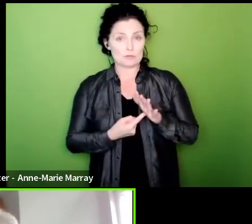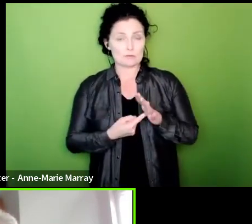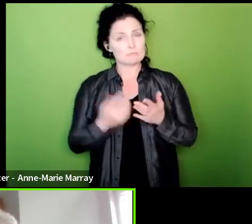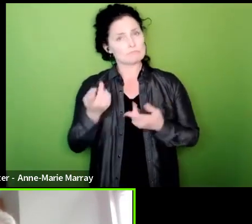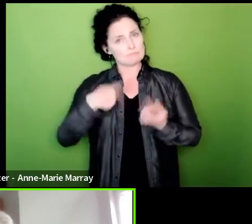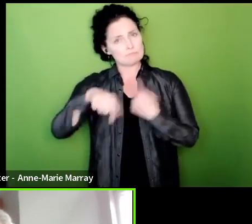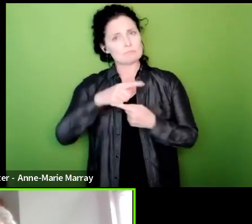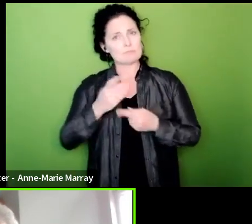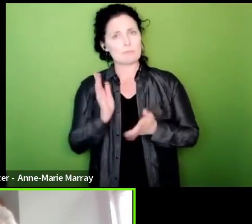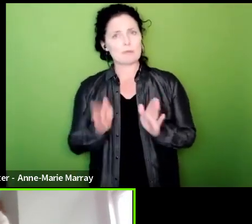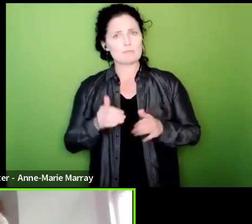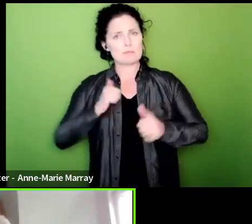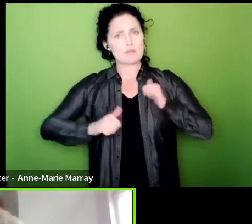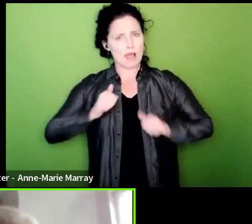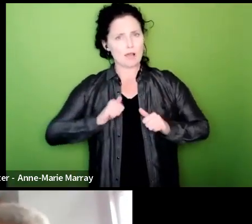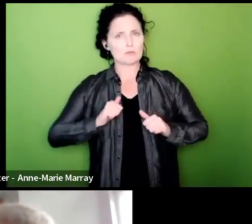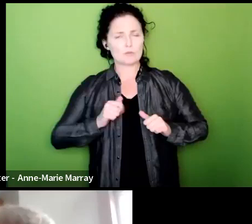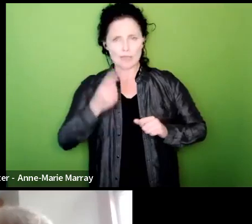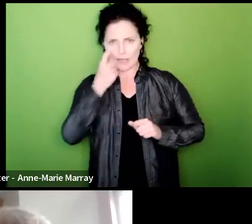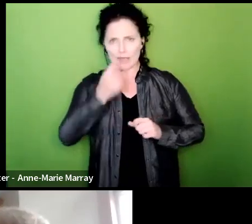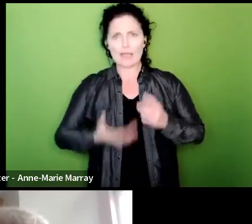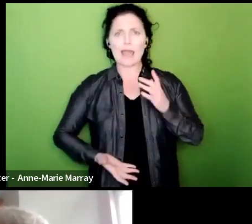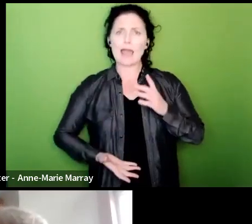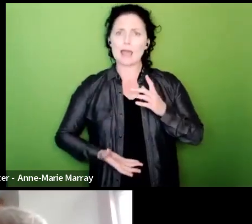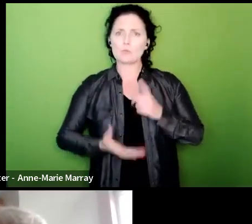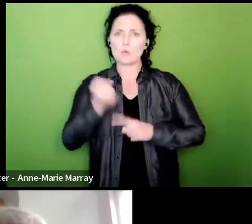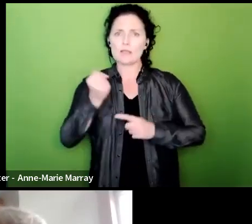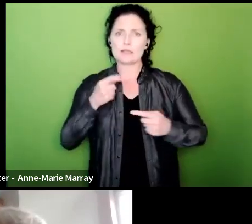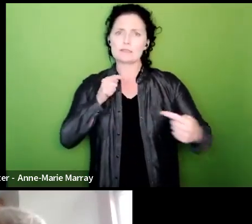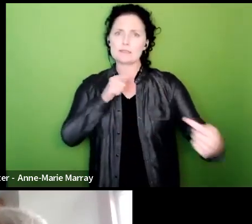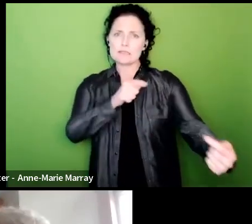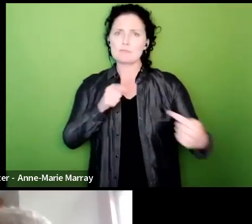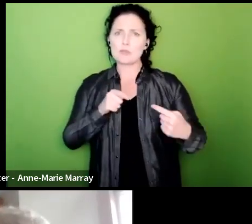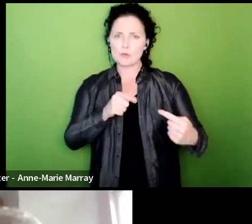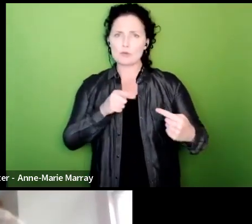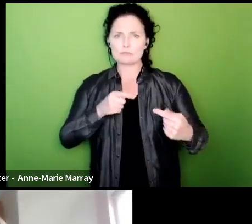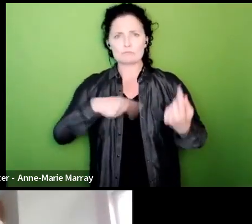confident we can do that thank you okay thanks very much Mark and hopefully that will be welcome